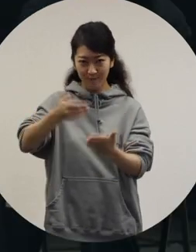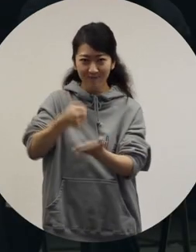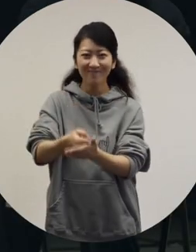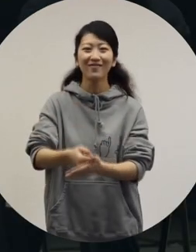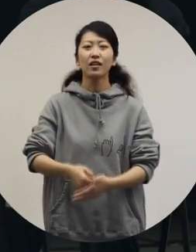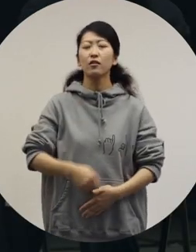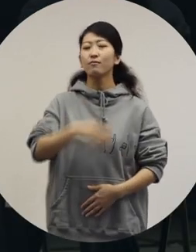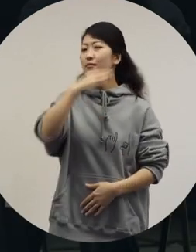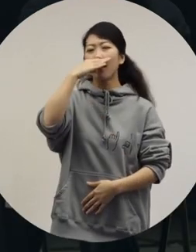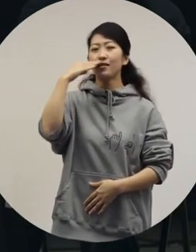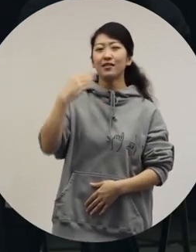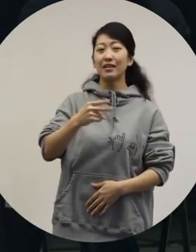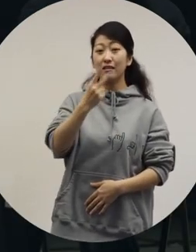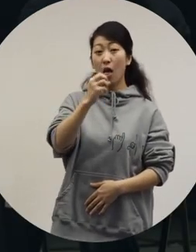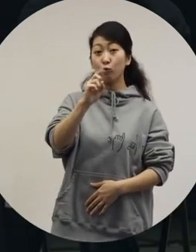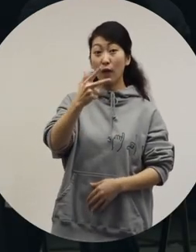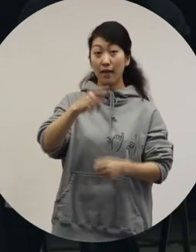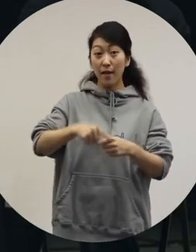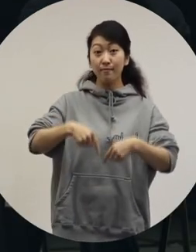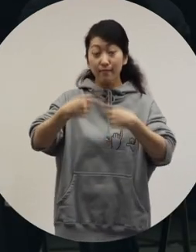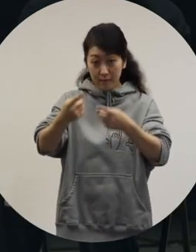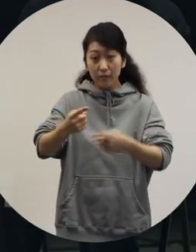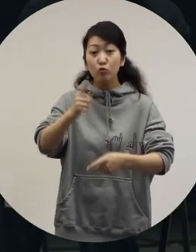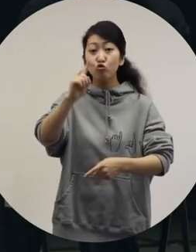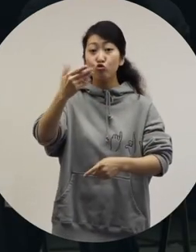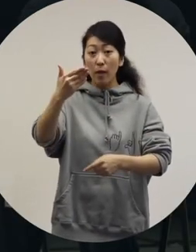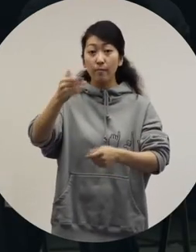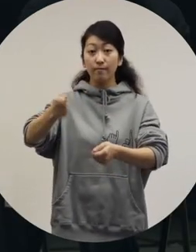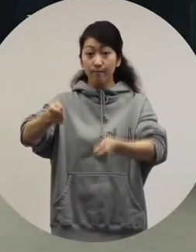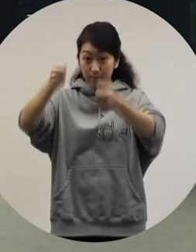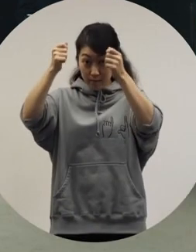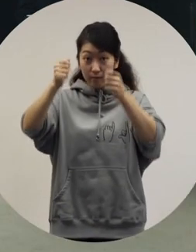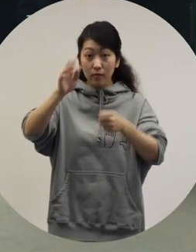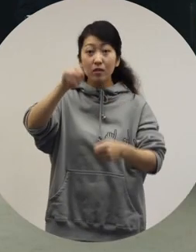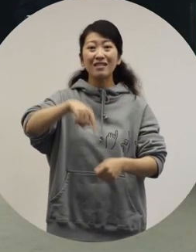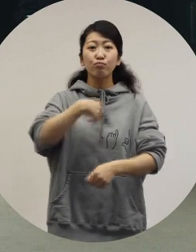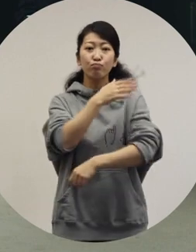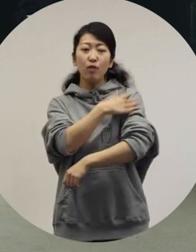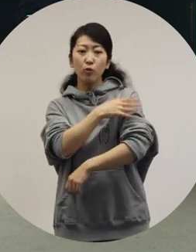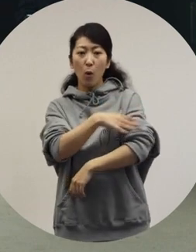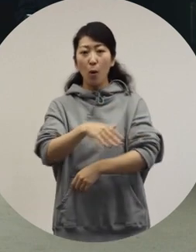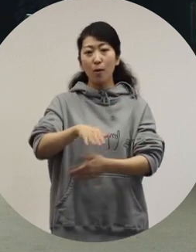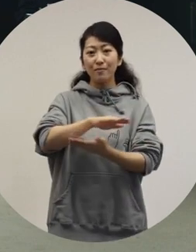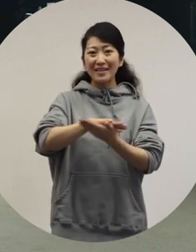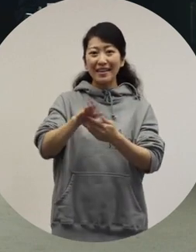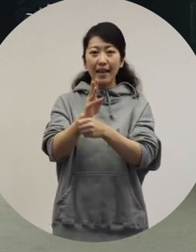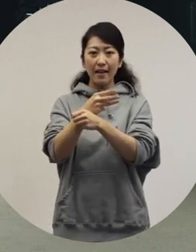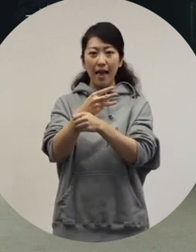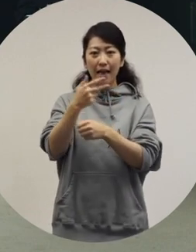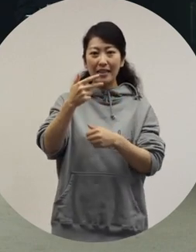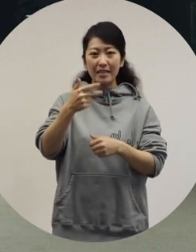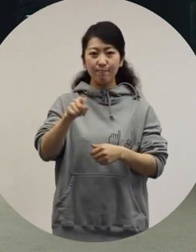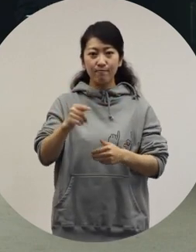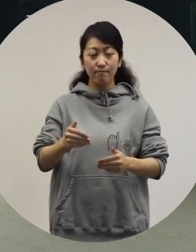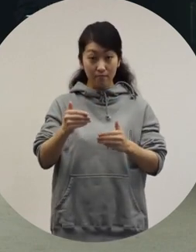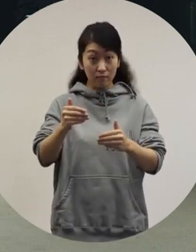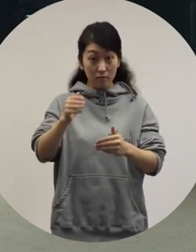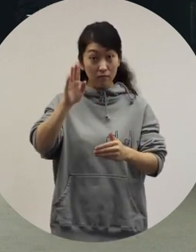[Ochiai] Great. You enrolled in 2017 and graduated in 2019. After that, you founded your own brand, MIKAGE SHIN and have been running it ever since.